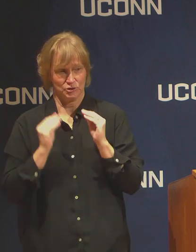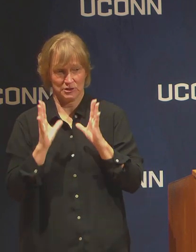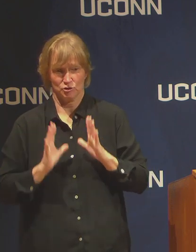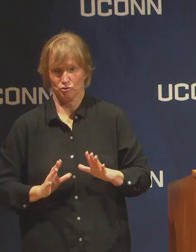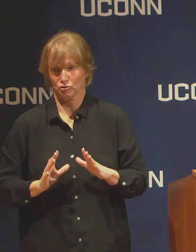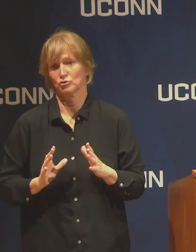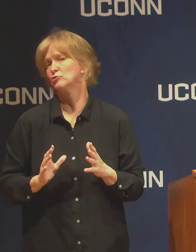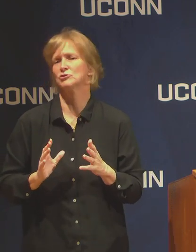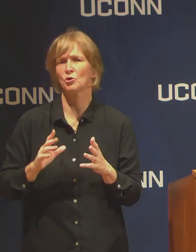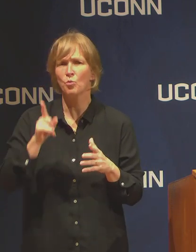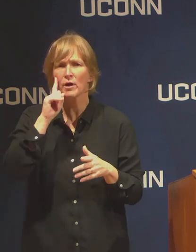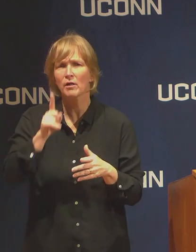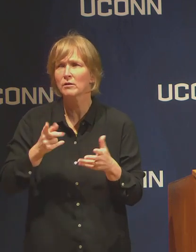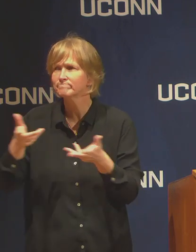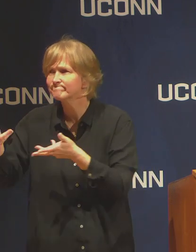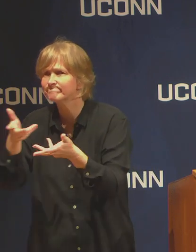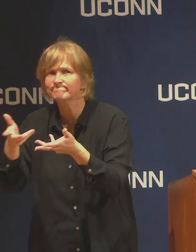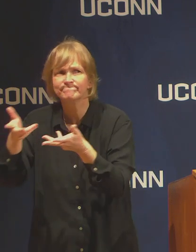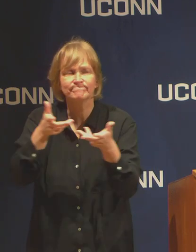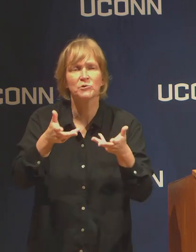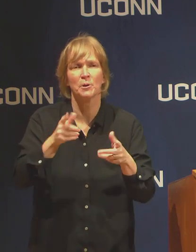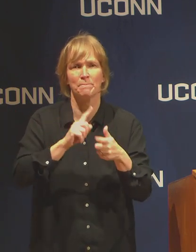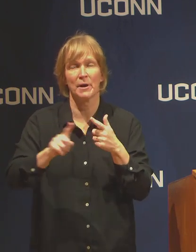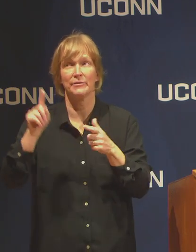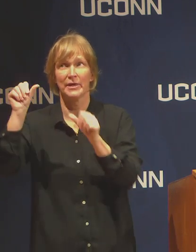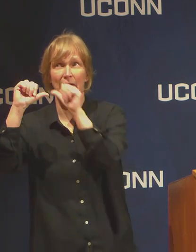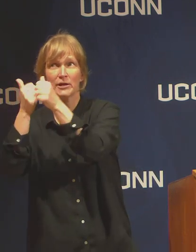but the agencies will